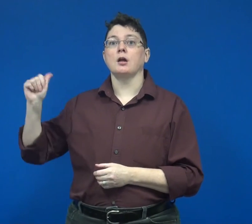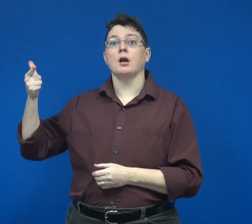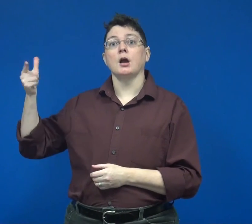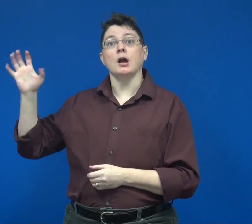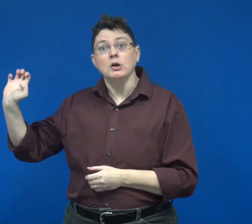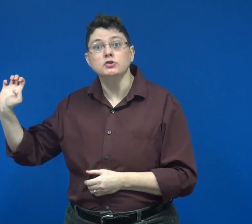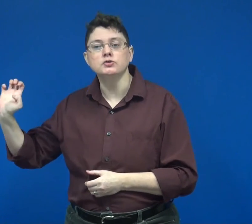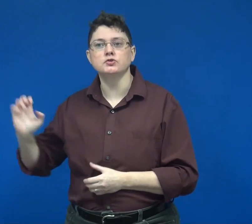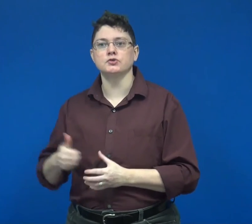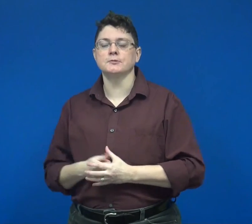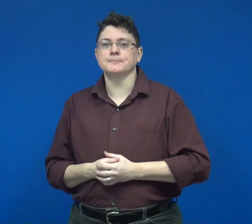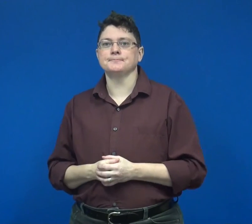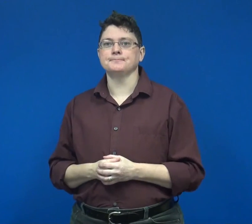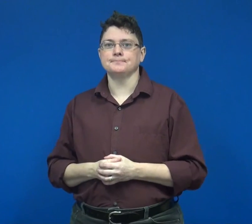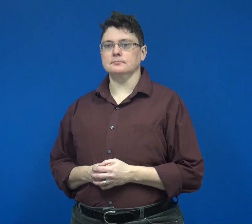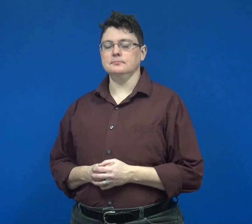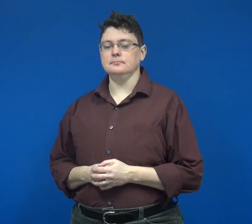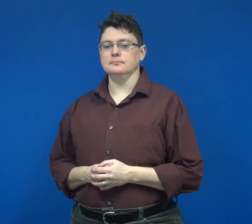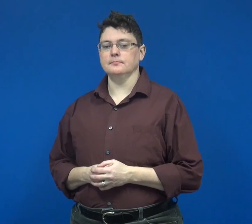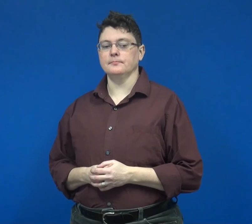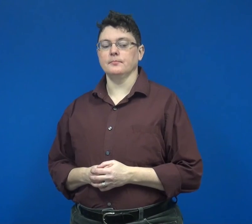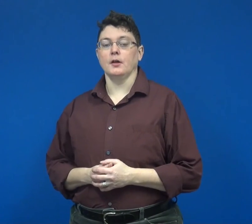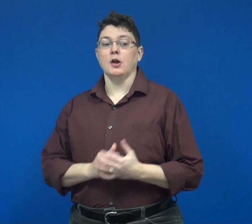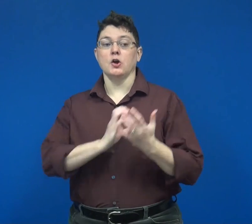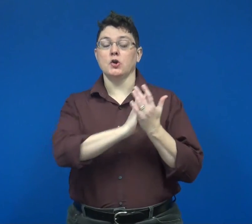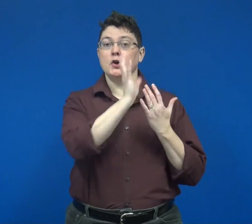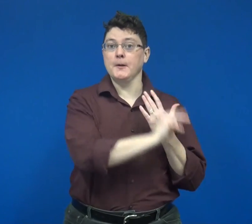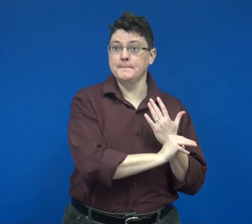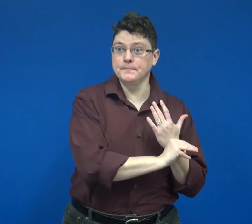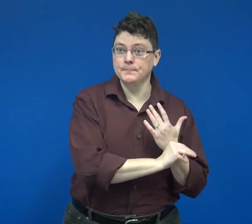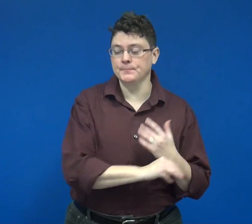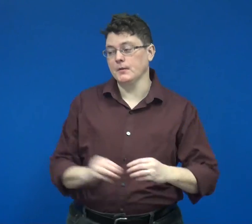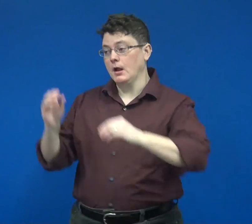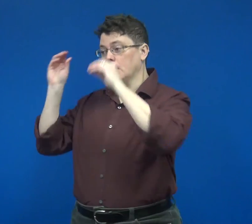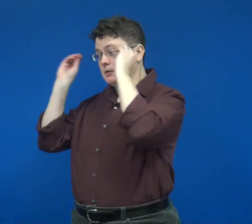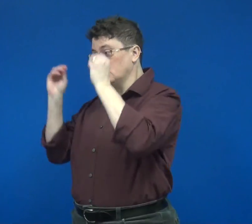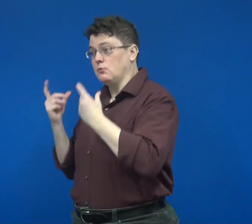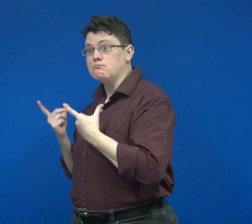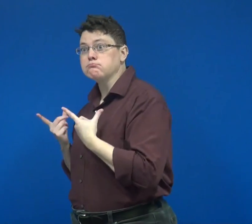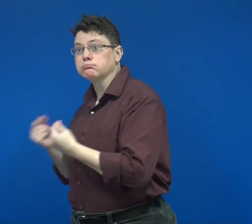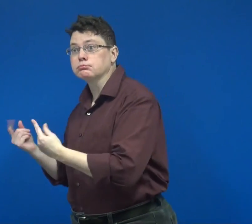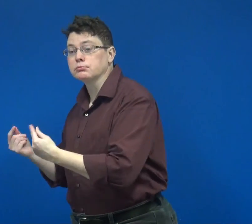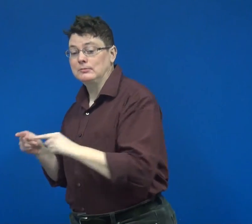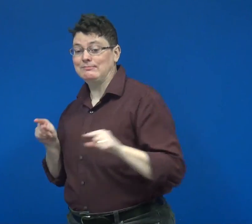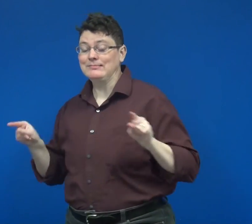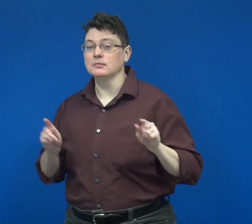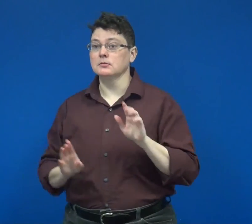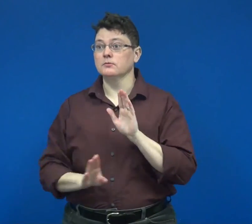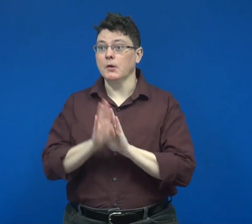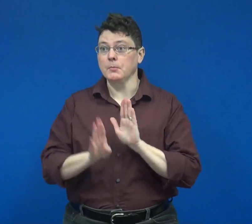Curriculum and pedagogical practices are developed